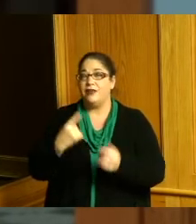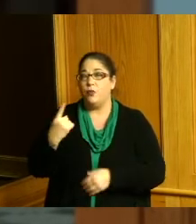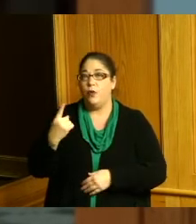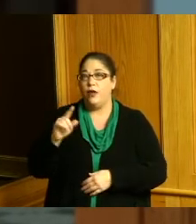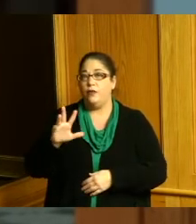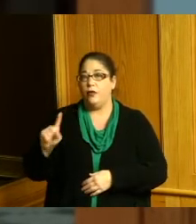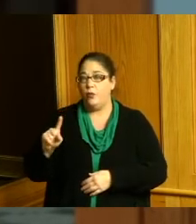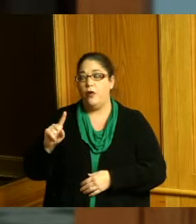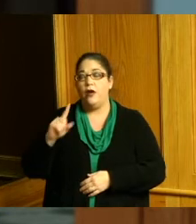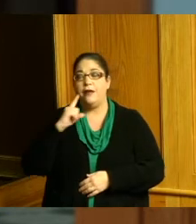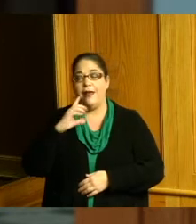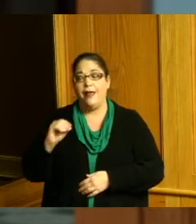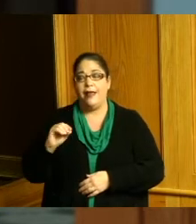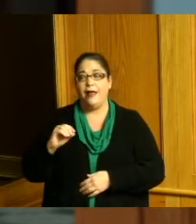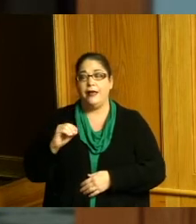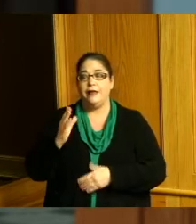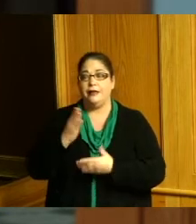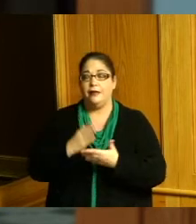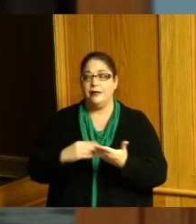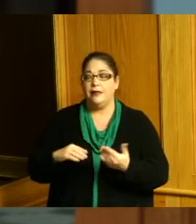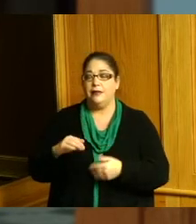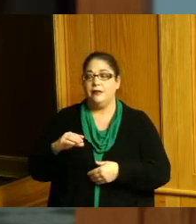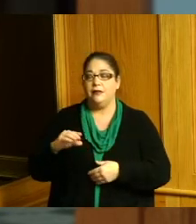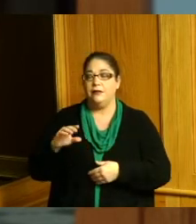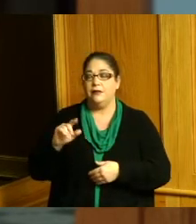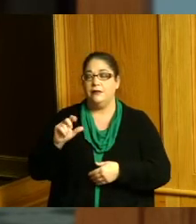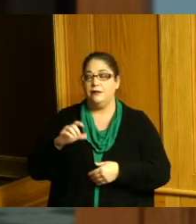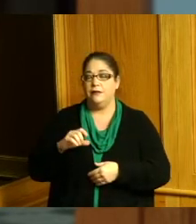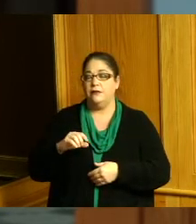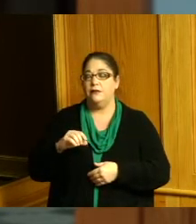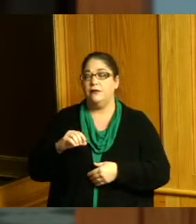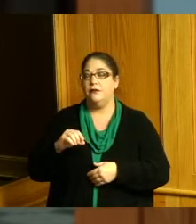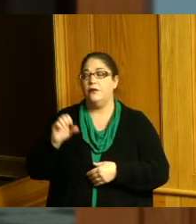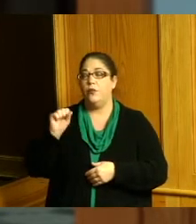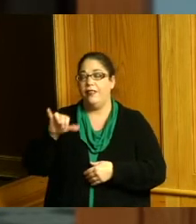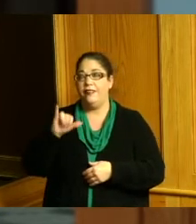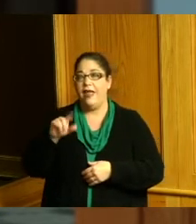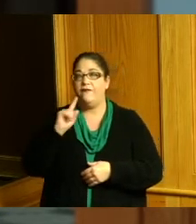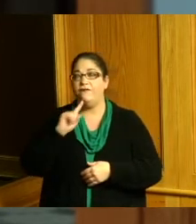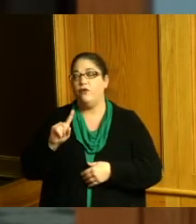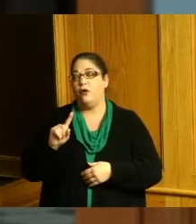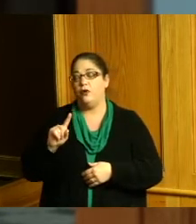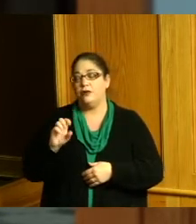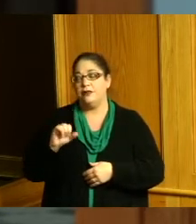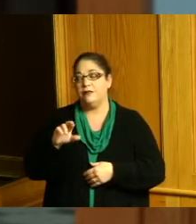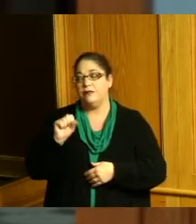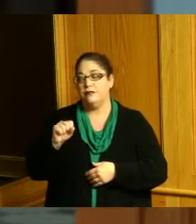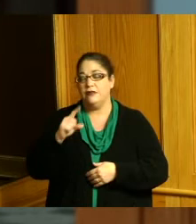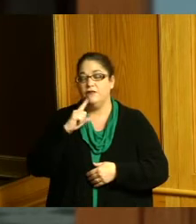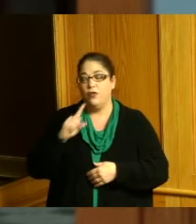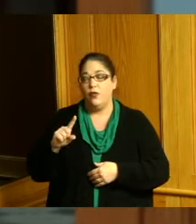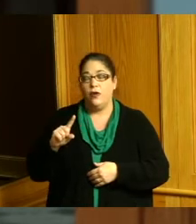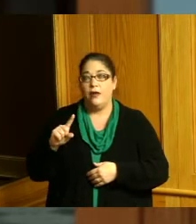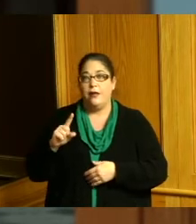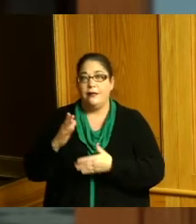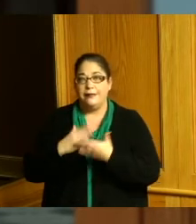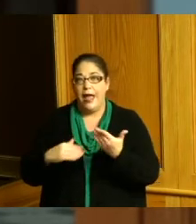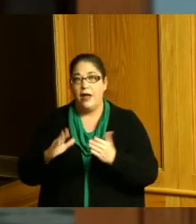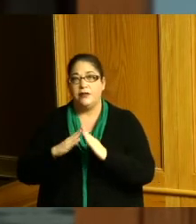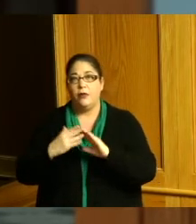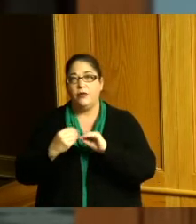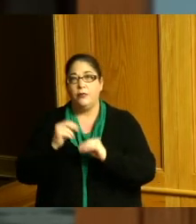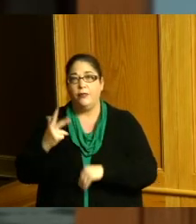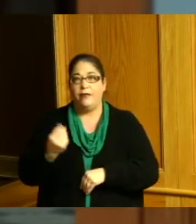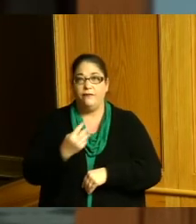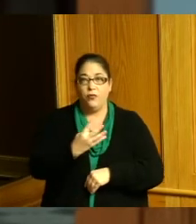4 entire range 2 in sycamore and sims townships Hamilton County Ohio is provided by section 5553